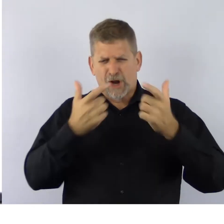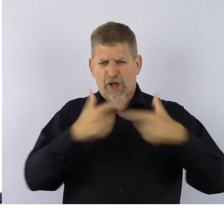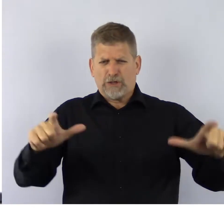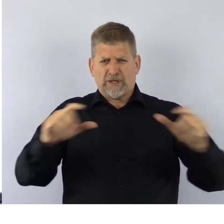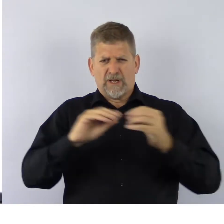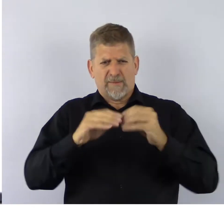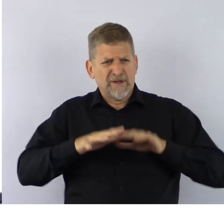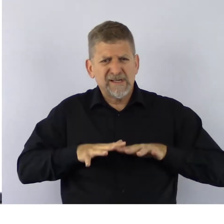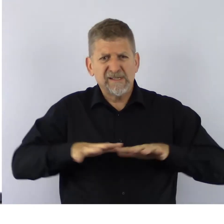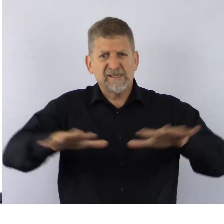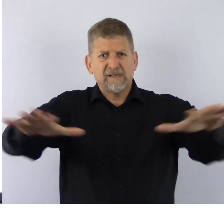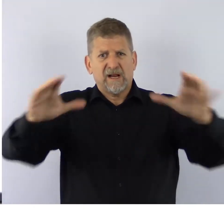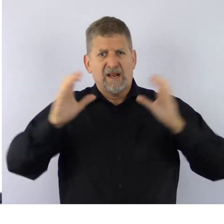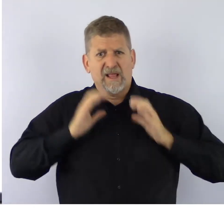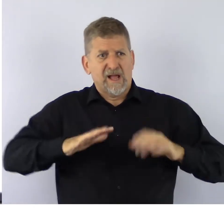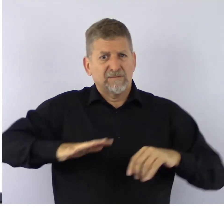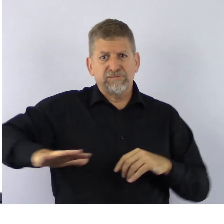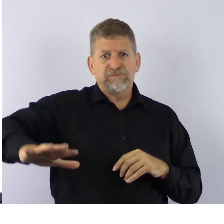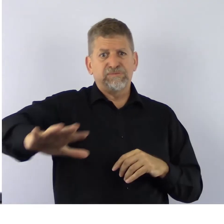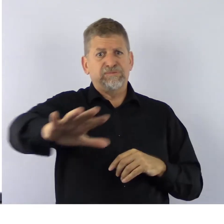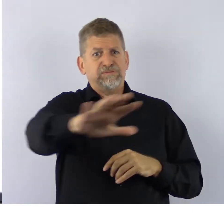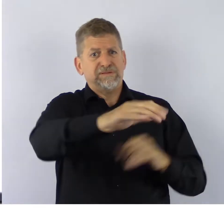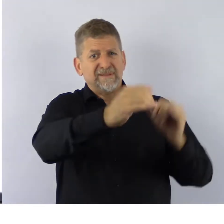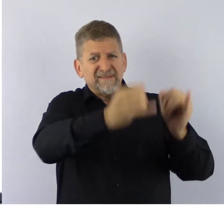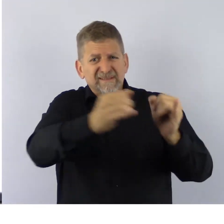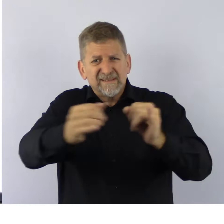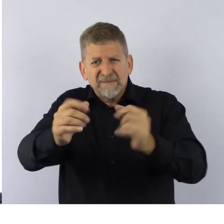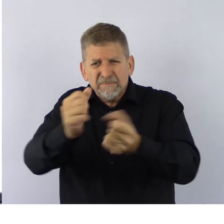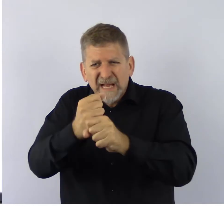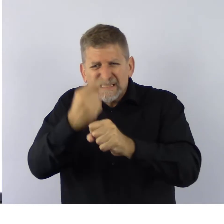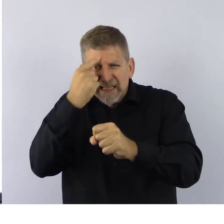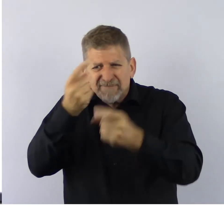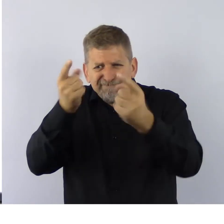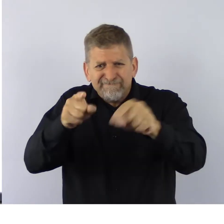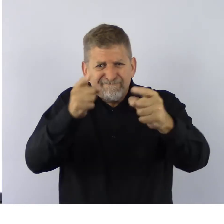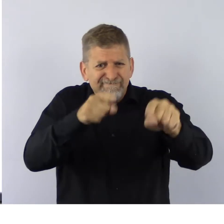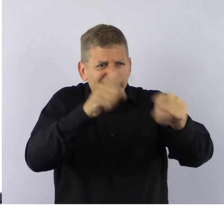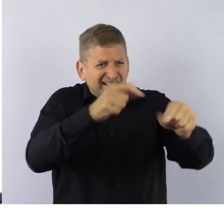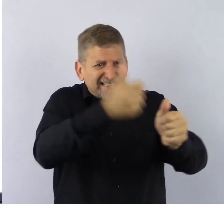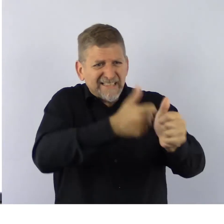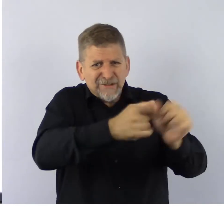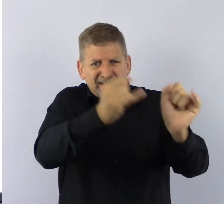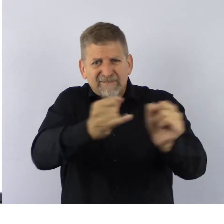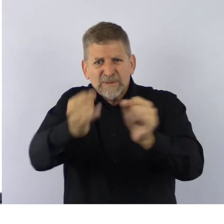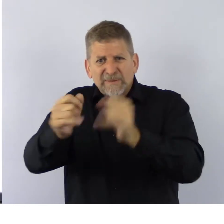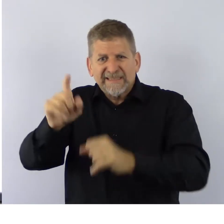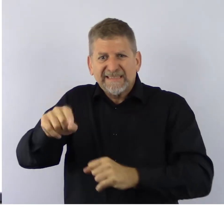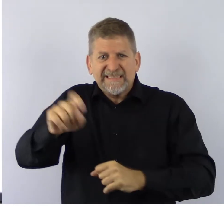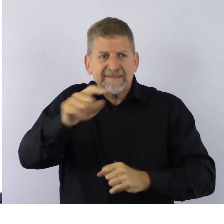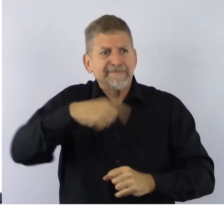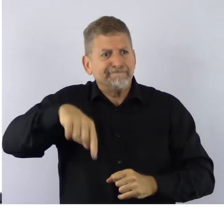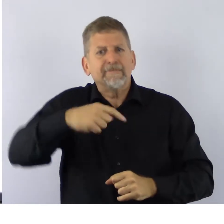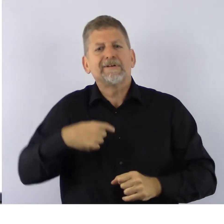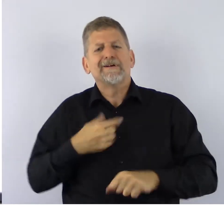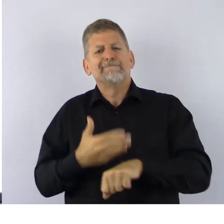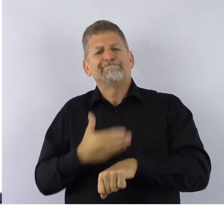in ways that make the most sense for their individual needs, we’ve enhanced our service options